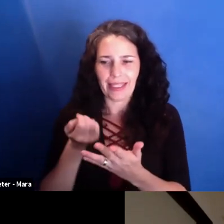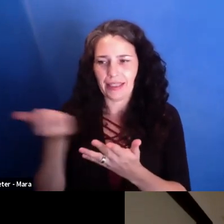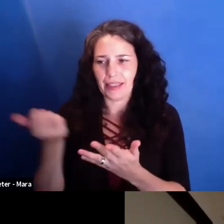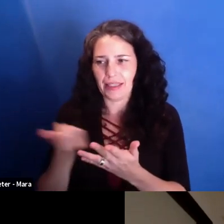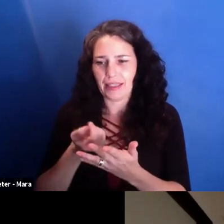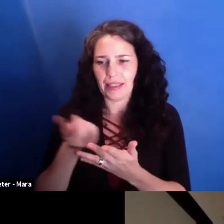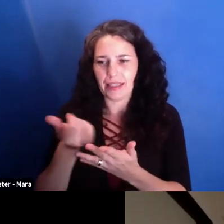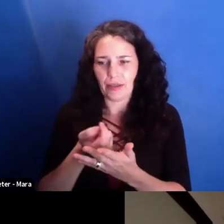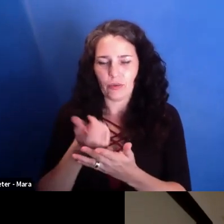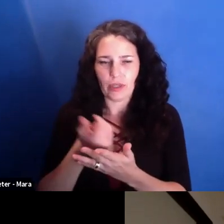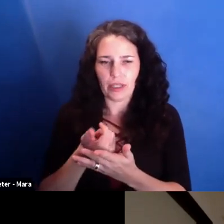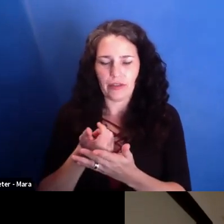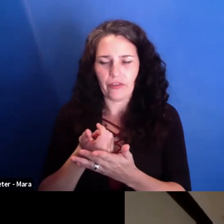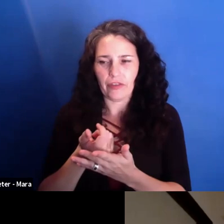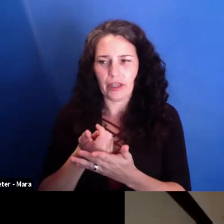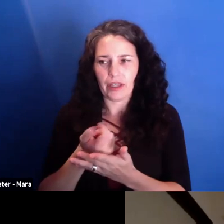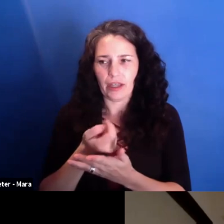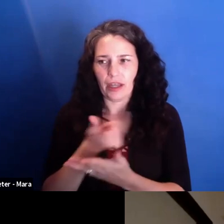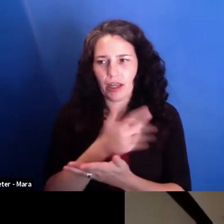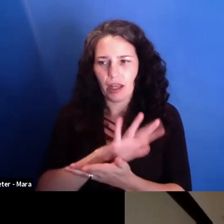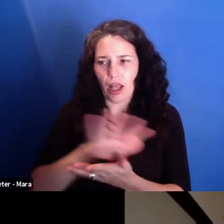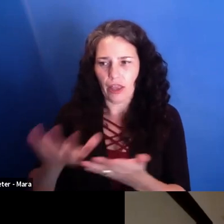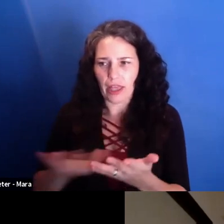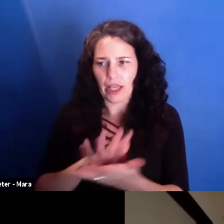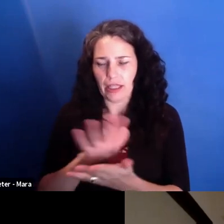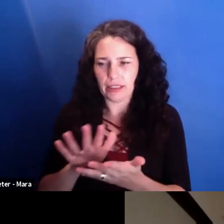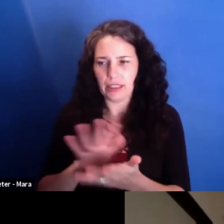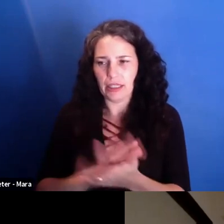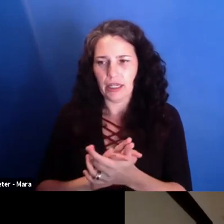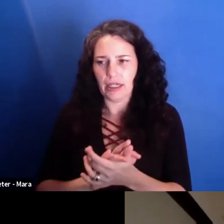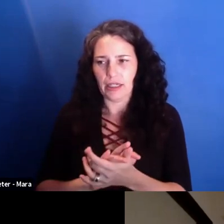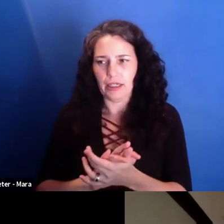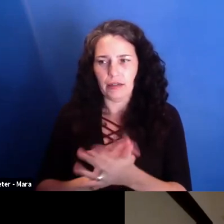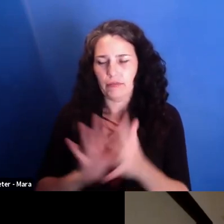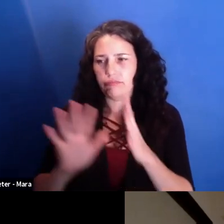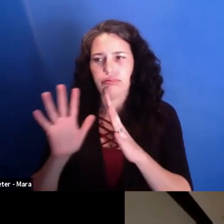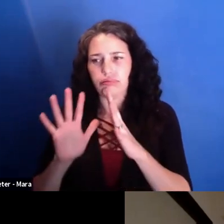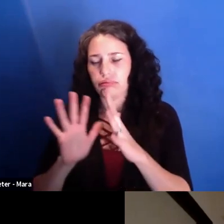was and really concentrate on-- so what was I interested in?